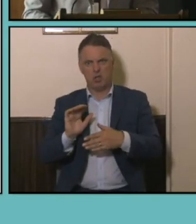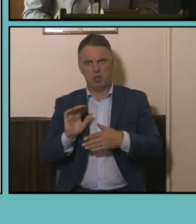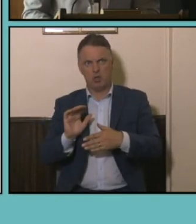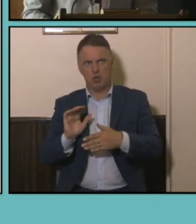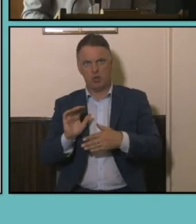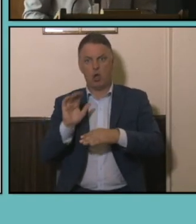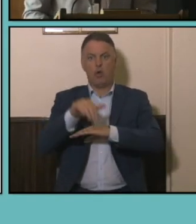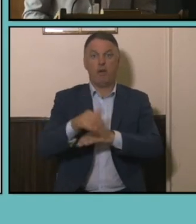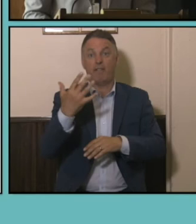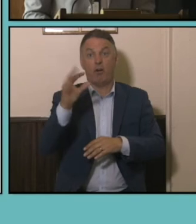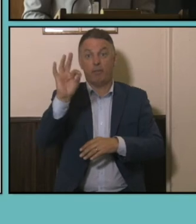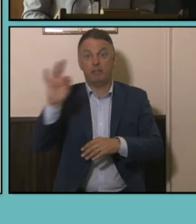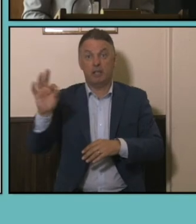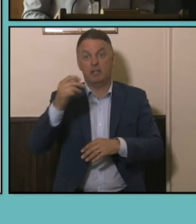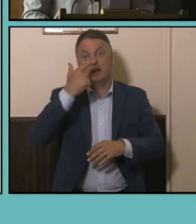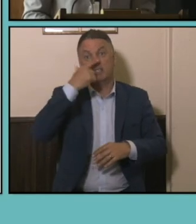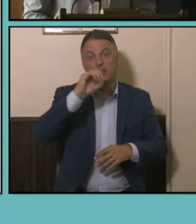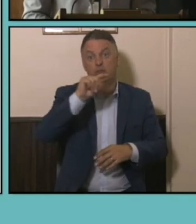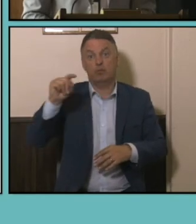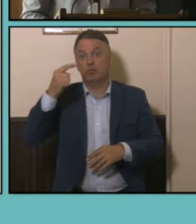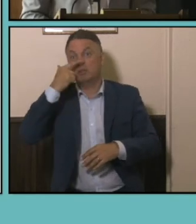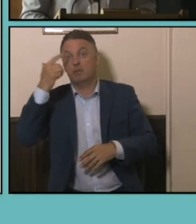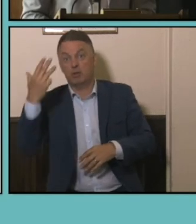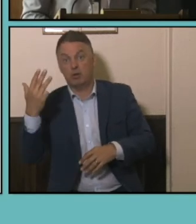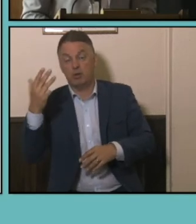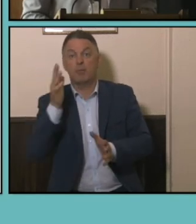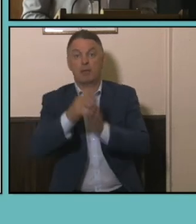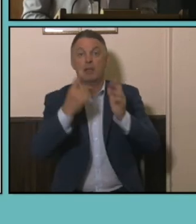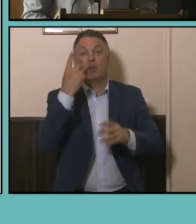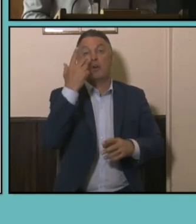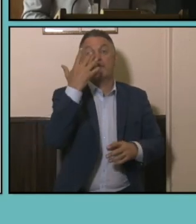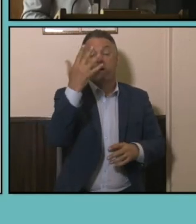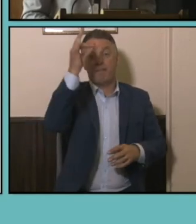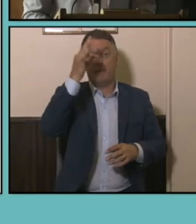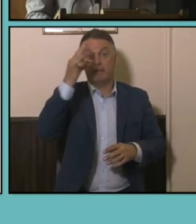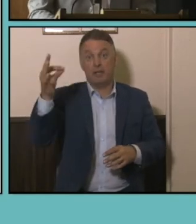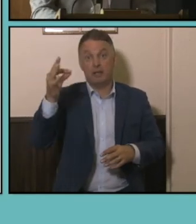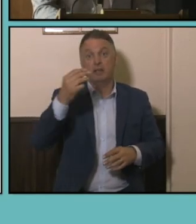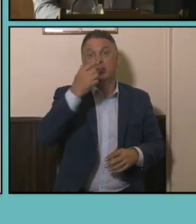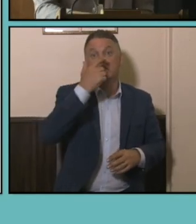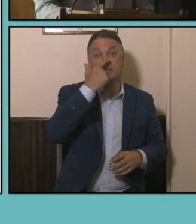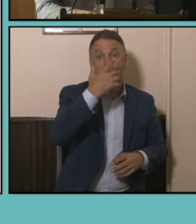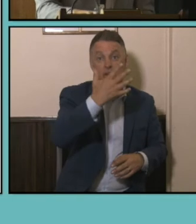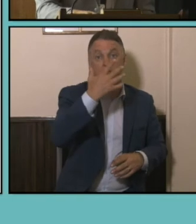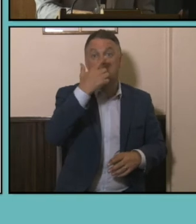to 79, so in other words one in 20 people aged 75 to 79 indicated in their Census